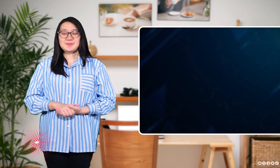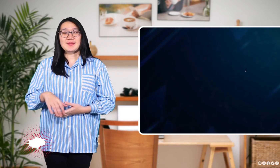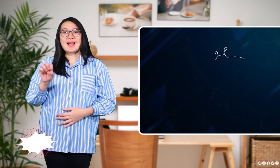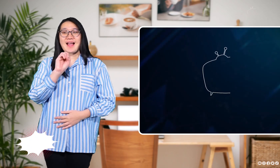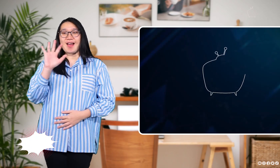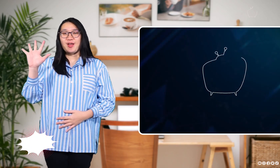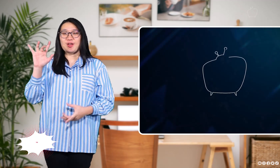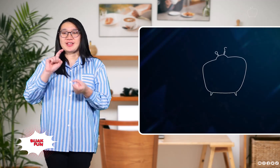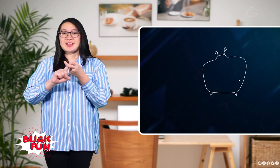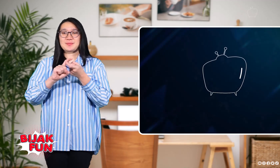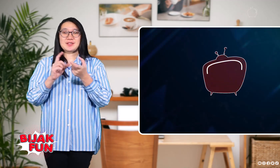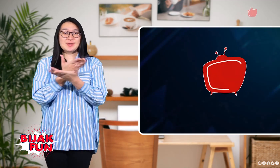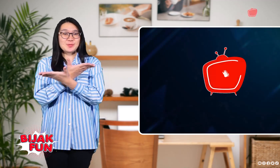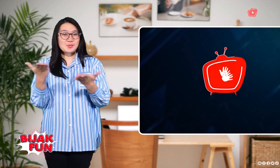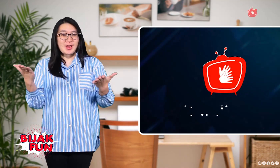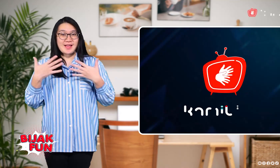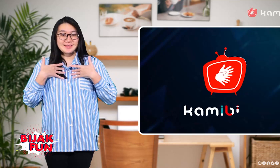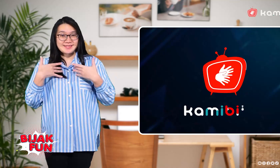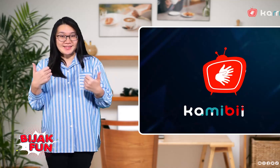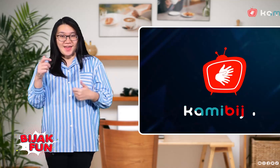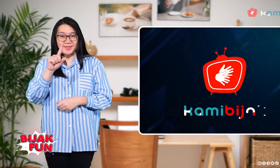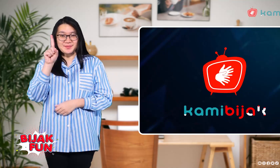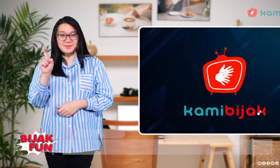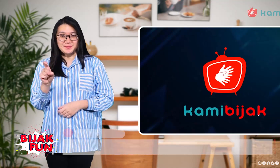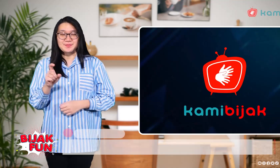Hello friends, are you healthy?